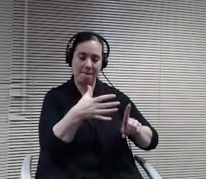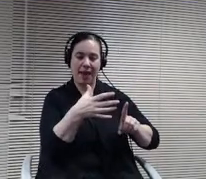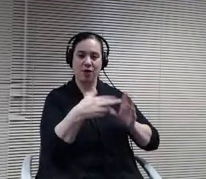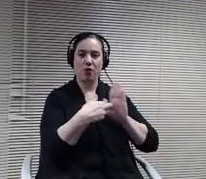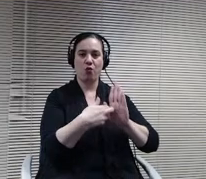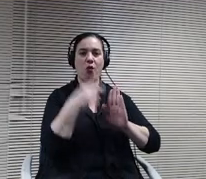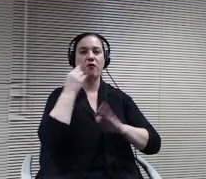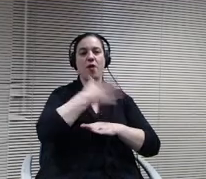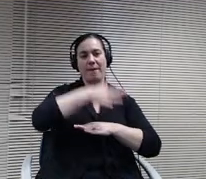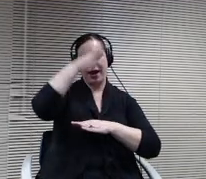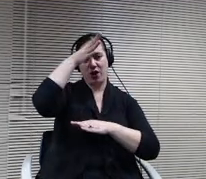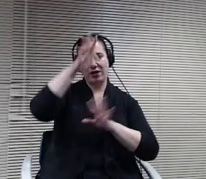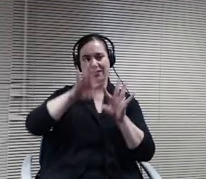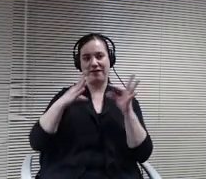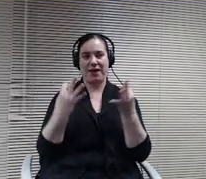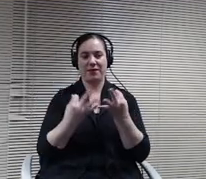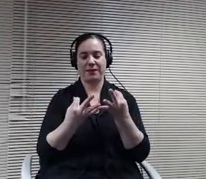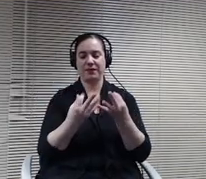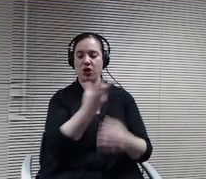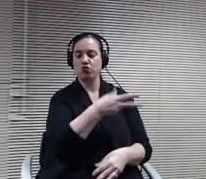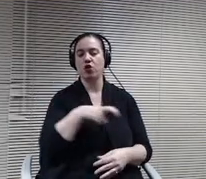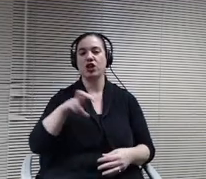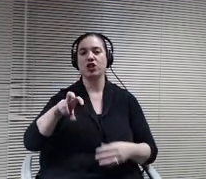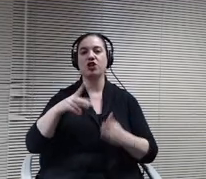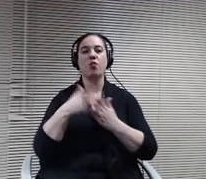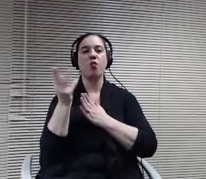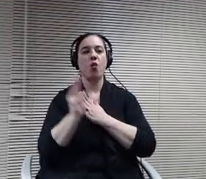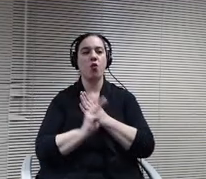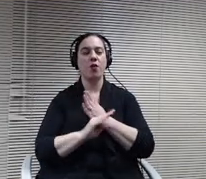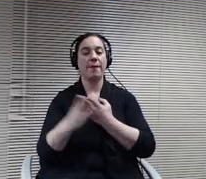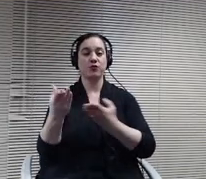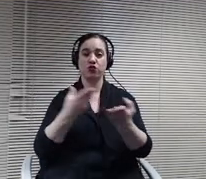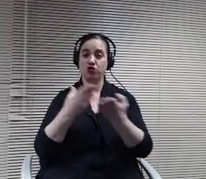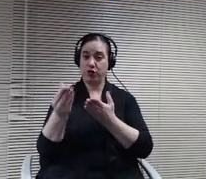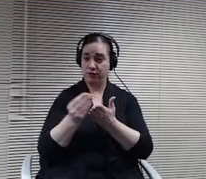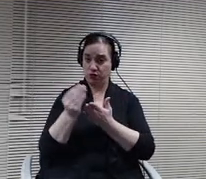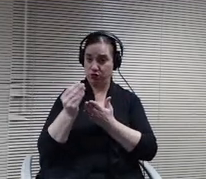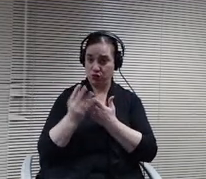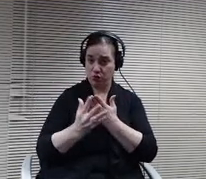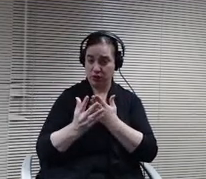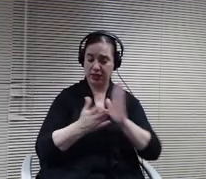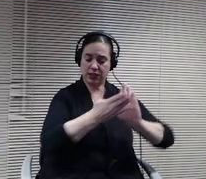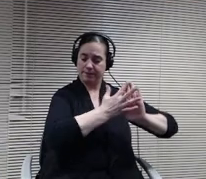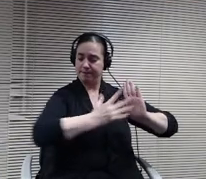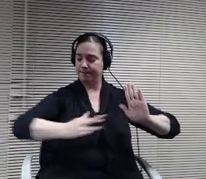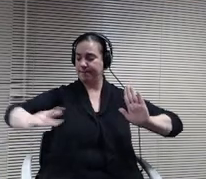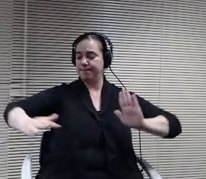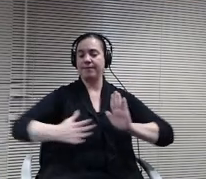Transition programming serves students along a continuum of disabilities from our most severely disabled, requiring